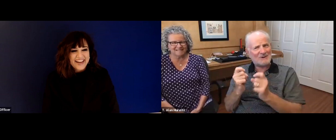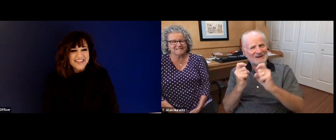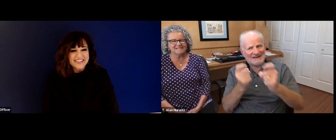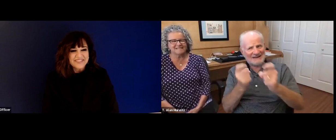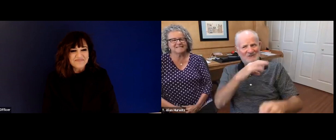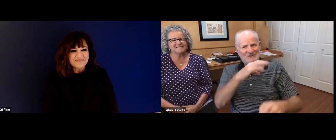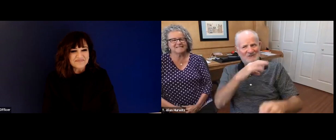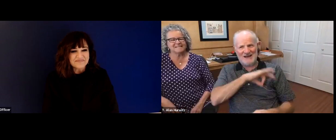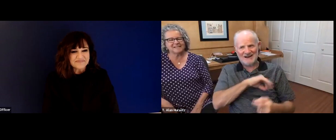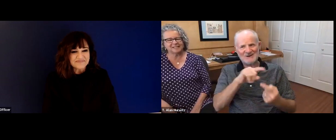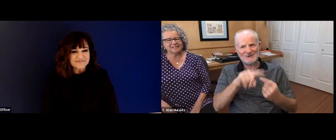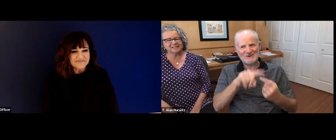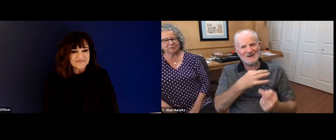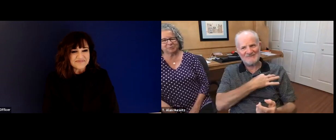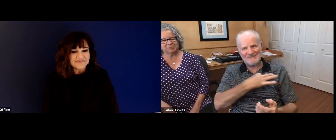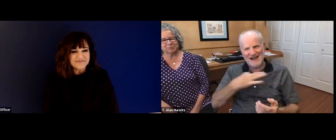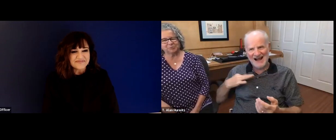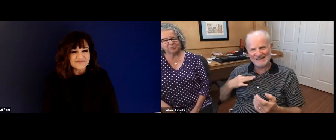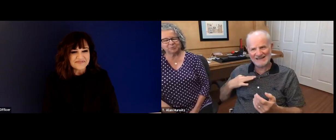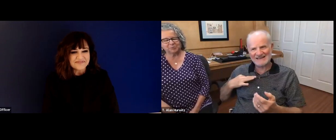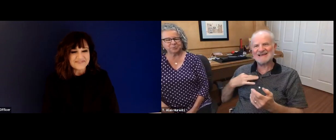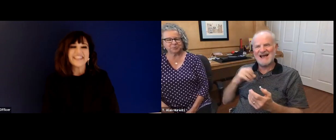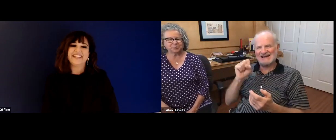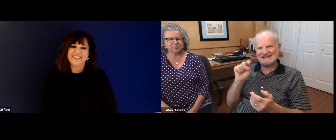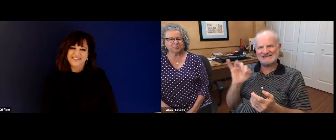think it's such a amazing accomplishment. And it's a big deal.